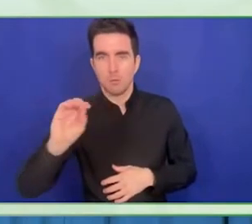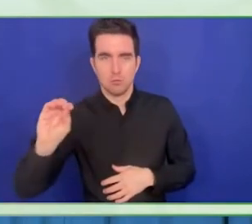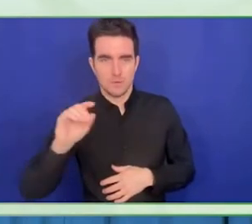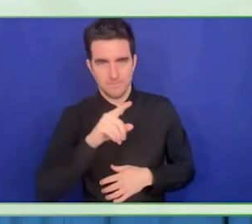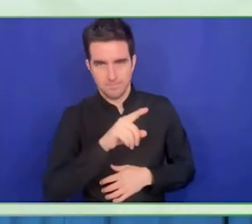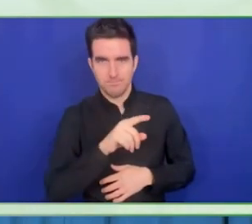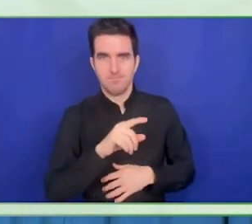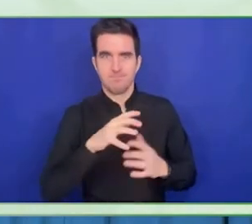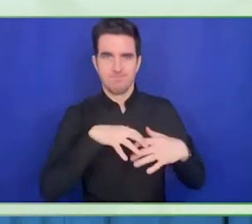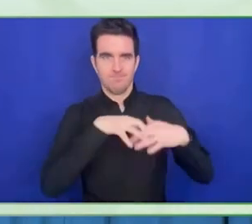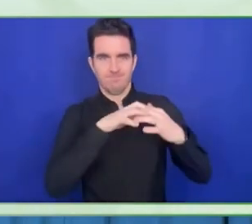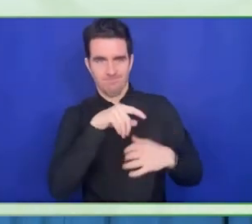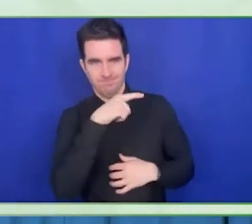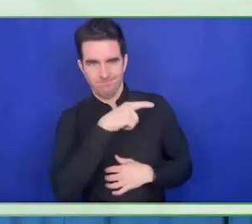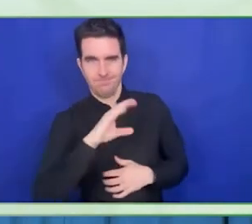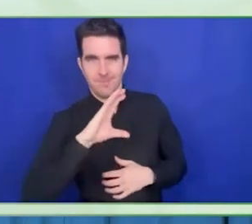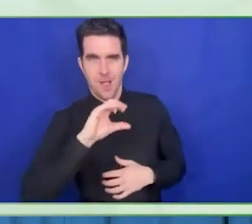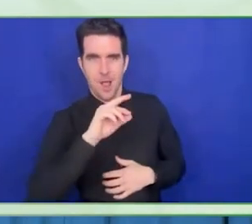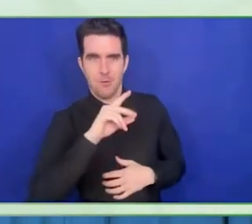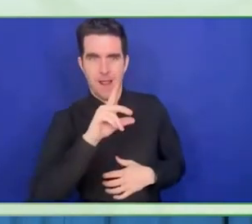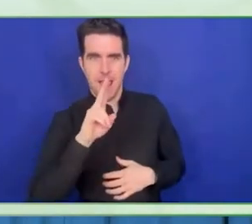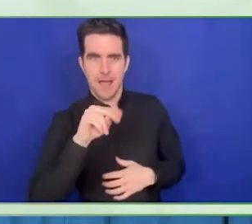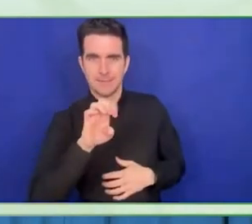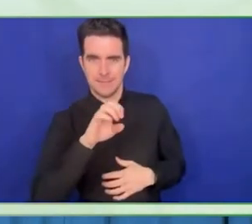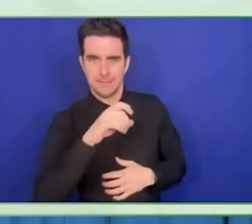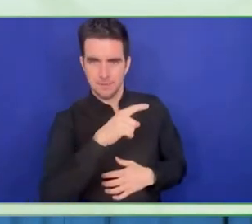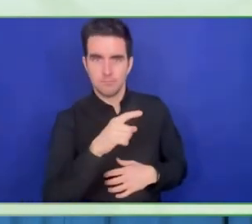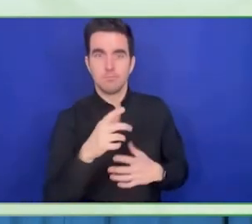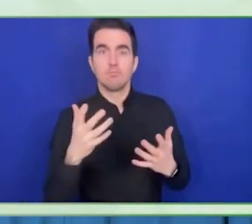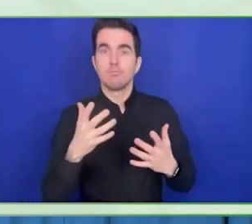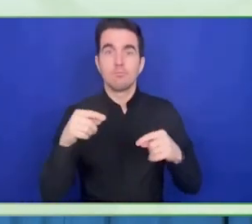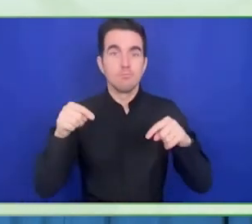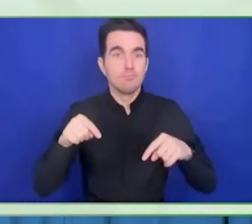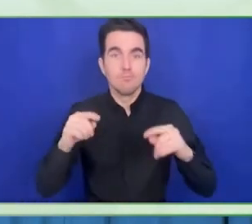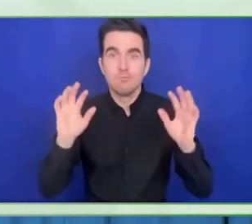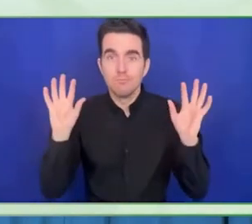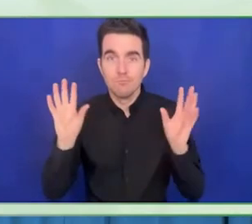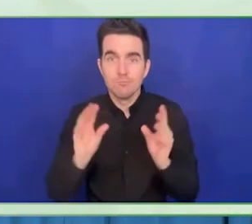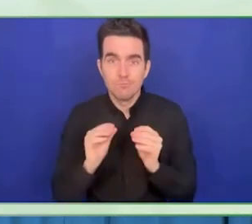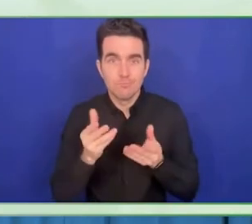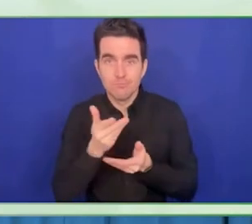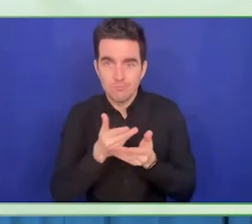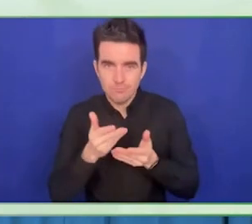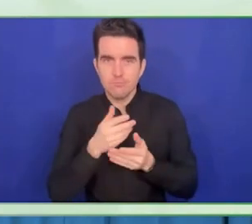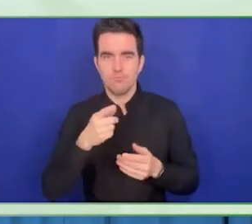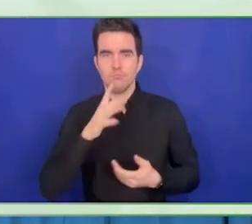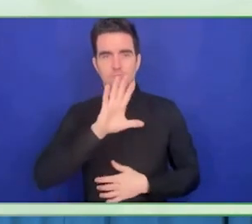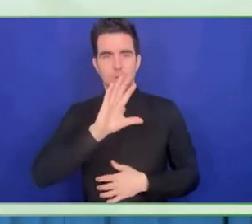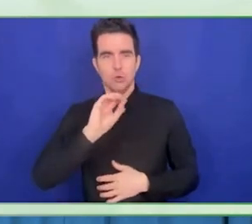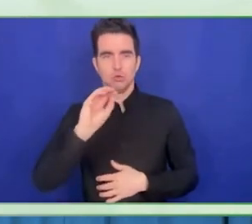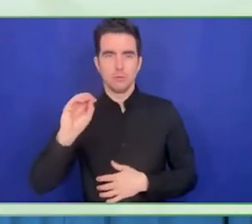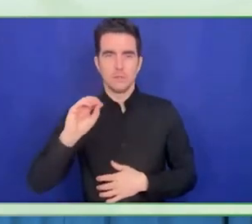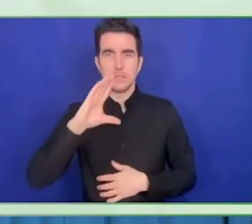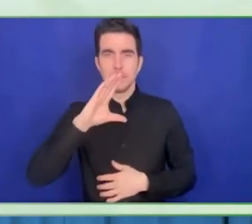disability inclusive, but we are actually affecting the system, the systematic change of the business sector as a whole.